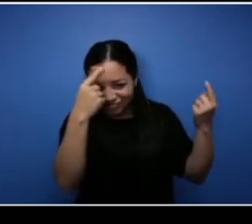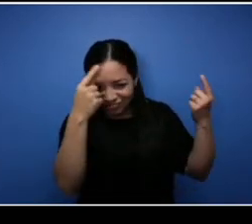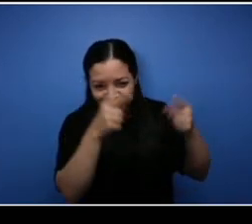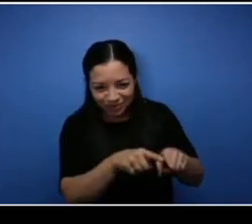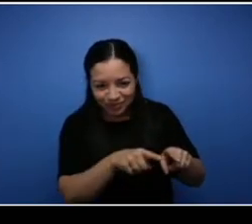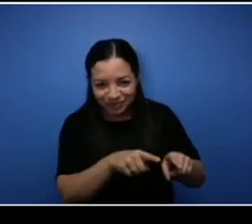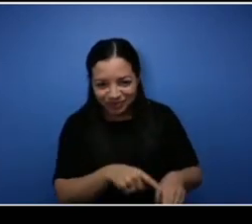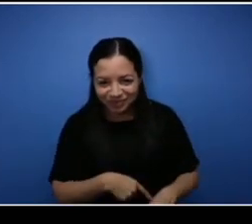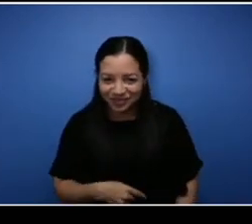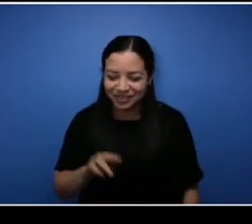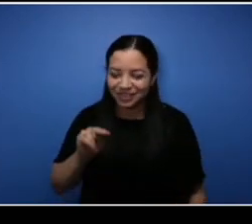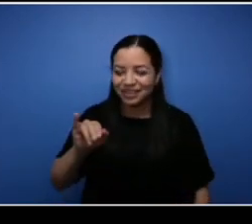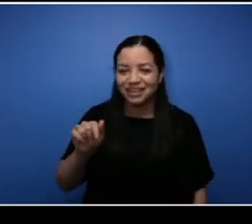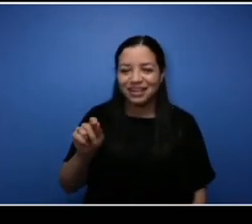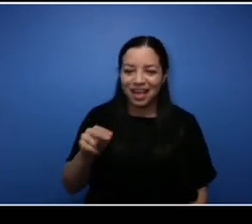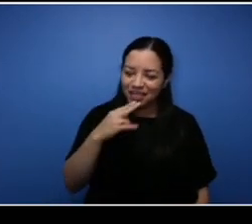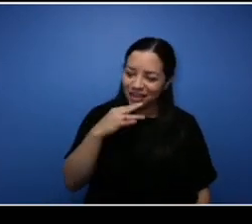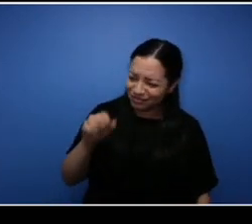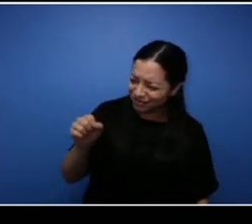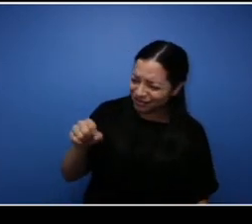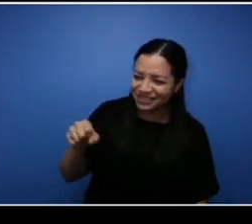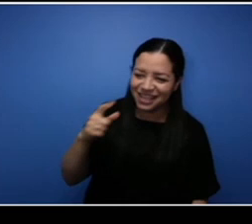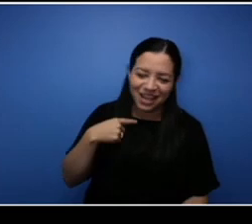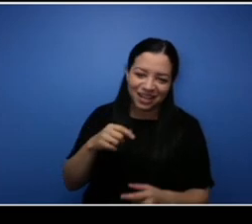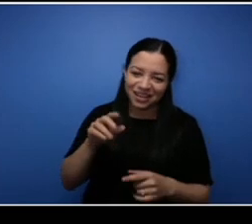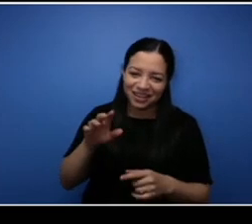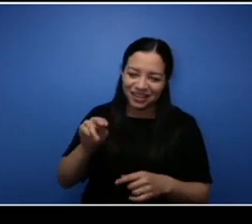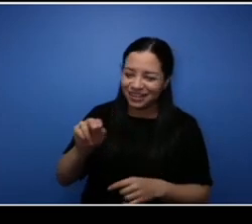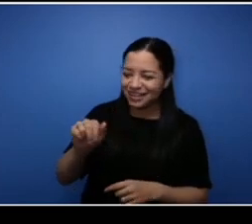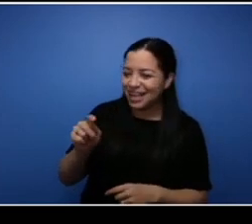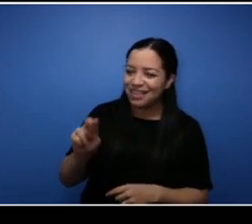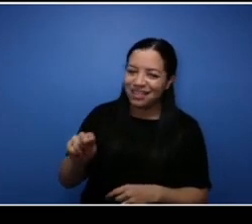thank you so much. Yeah I know we really love that answer Nathan. So my question for you,